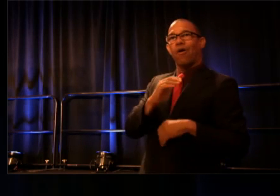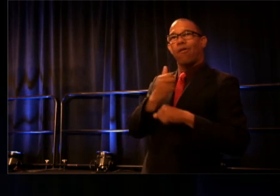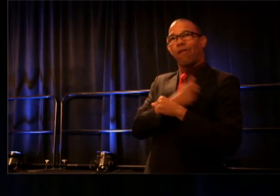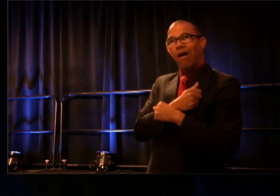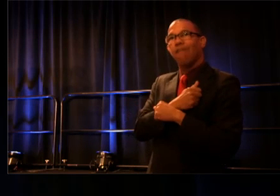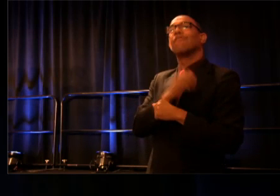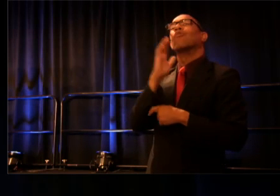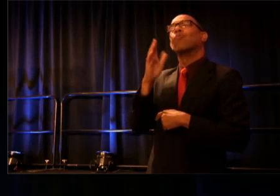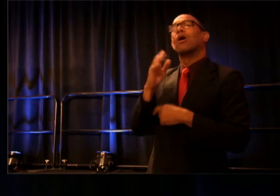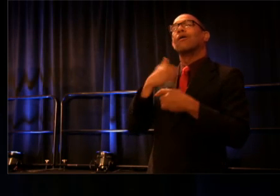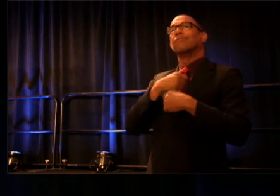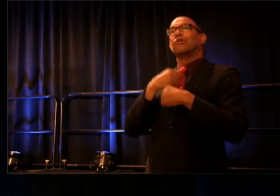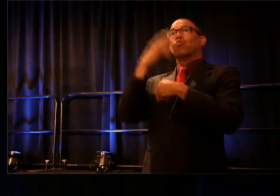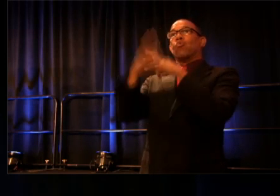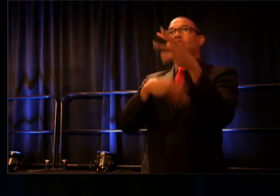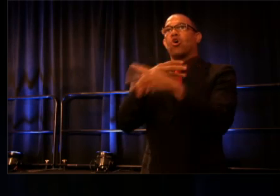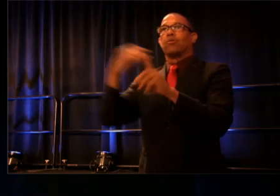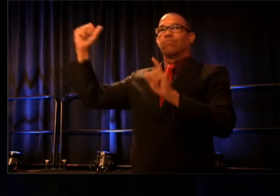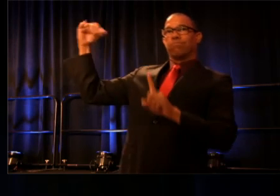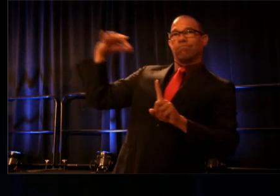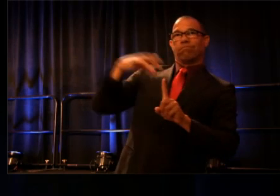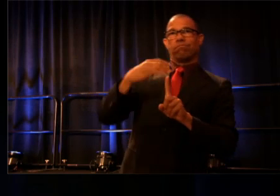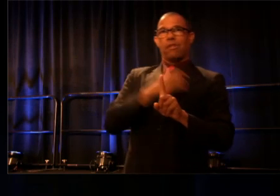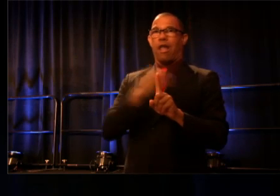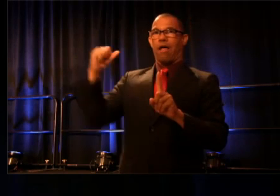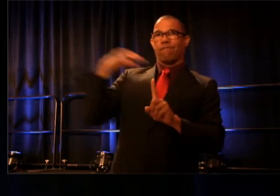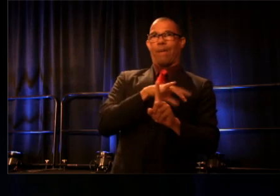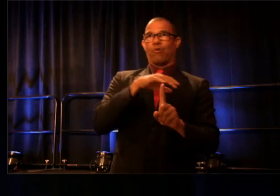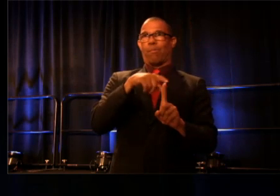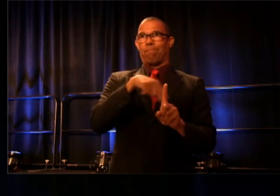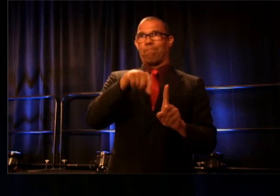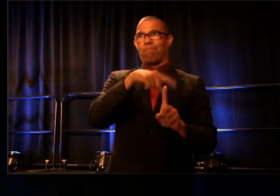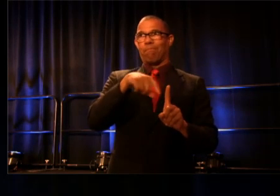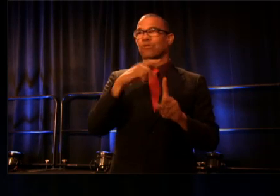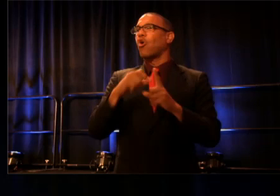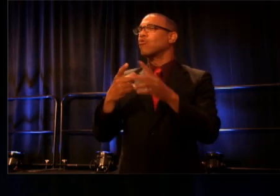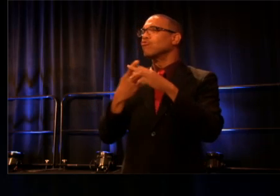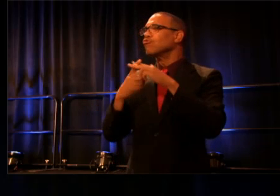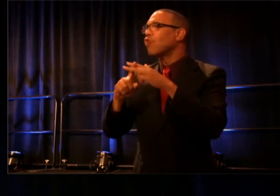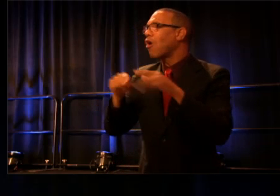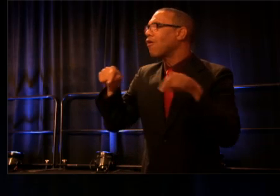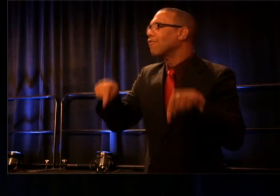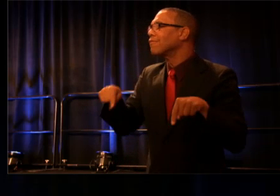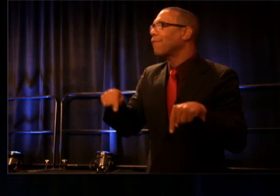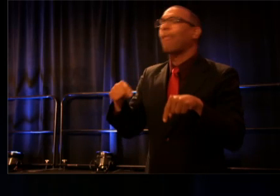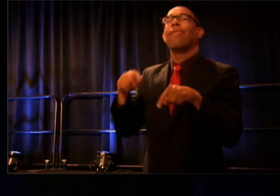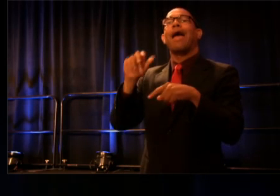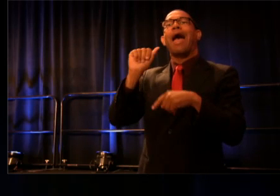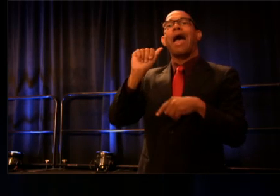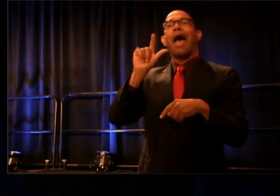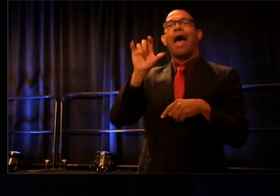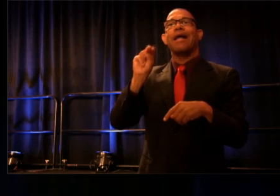So to kick off our morning plenary and to help us celebrate the recipient of the Alan Schneider Director Award--